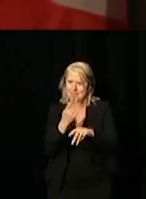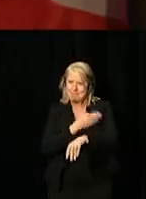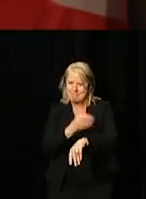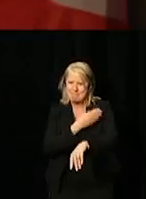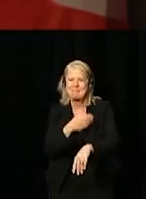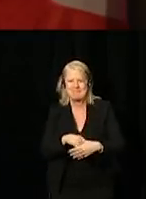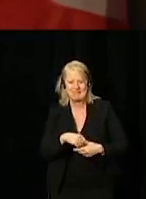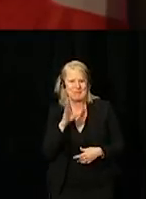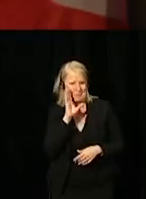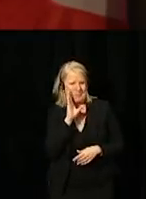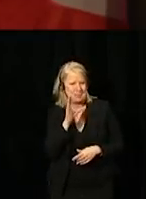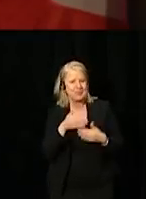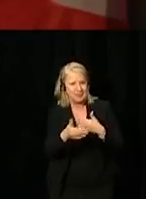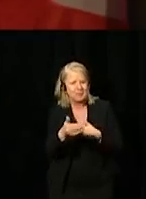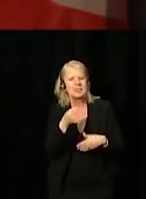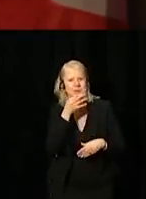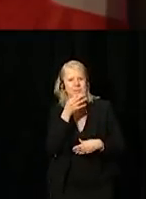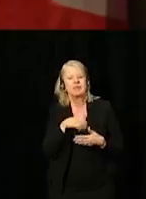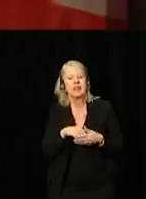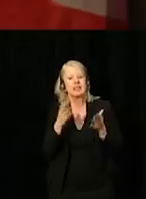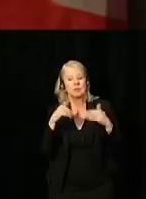Representing that federal public service,